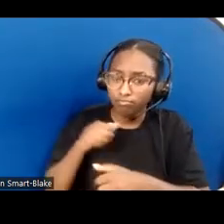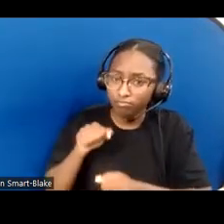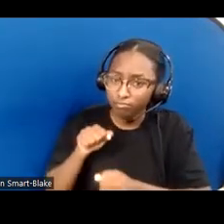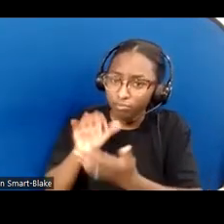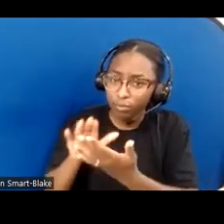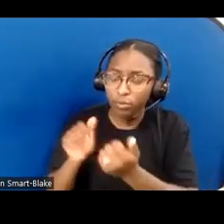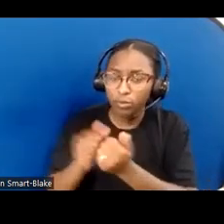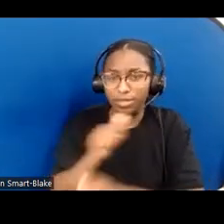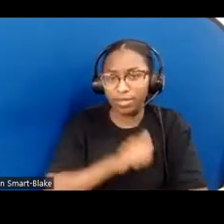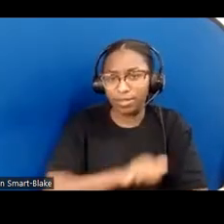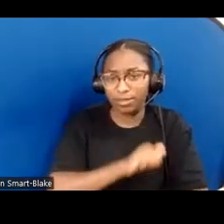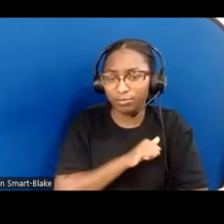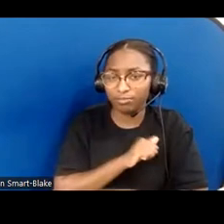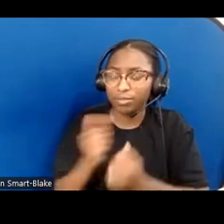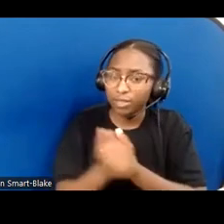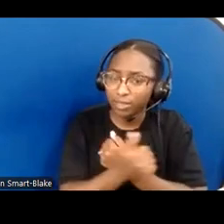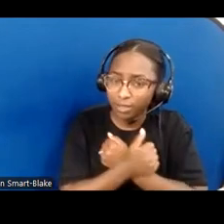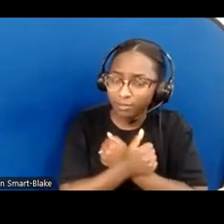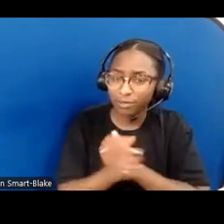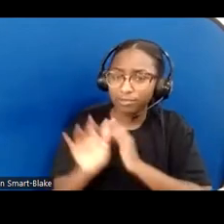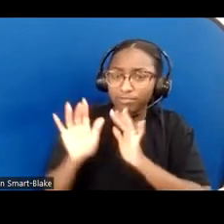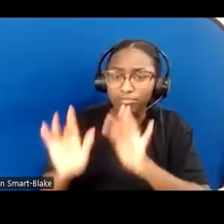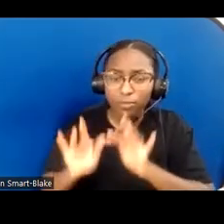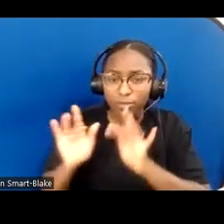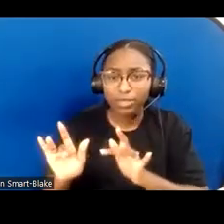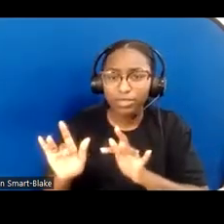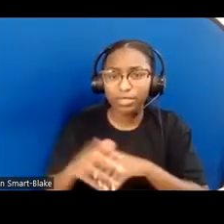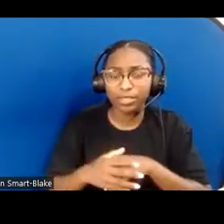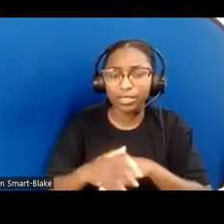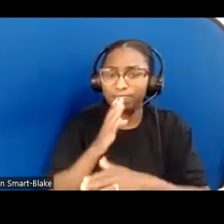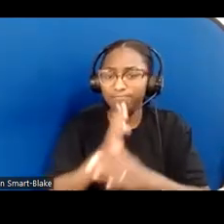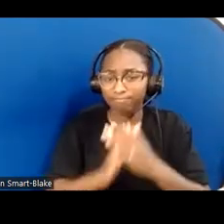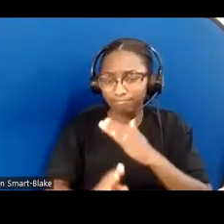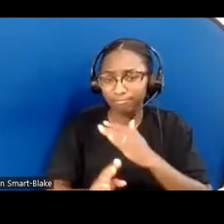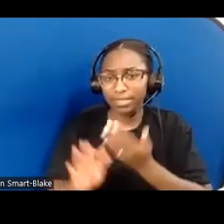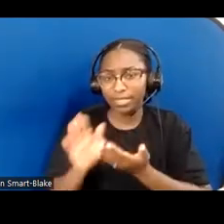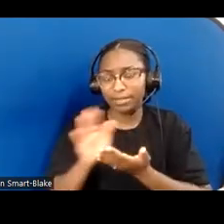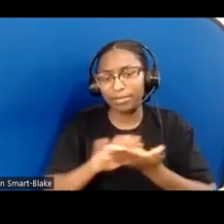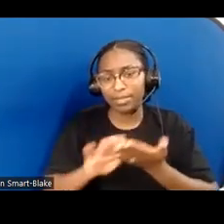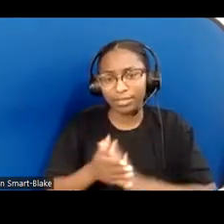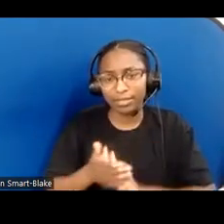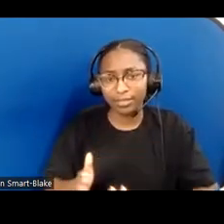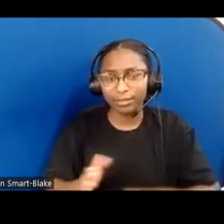mercy, humility, and peace. To welcome God in writing out the story